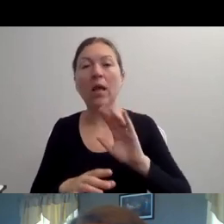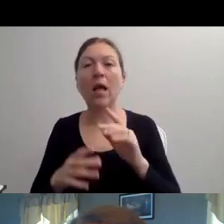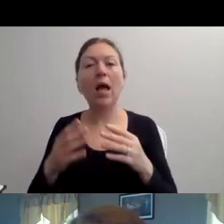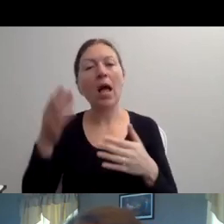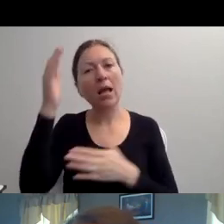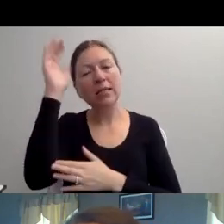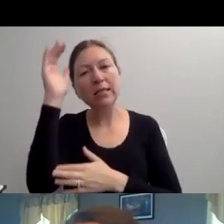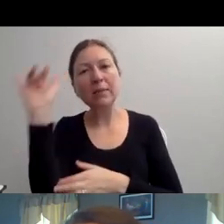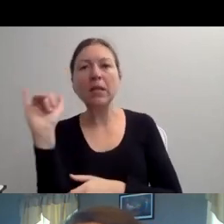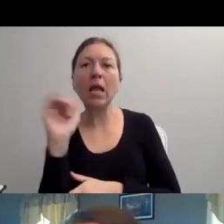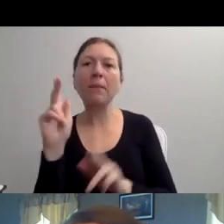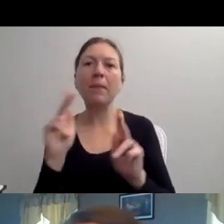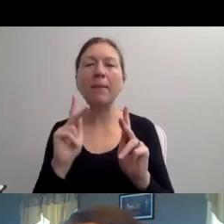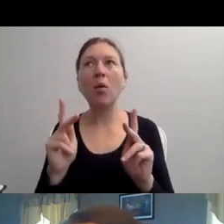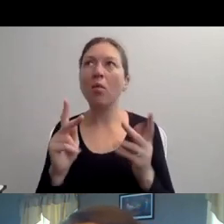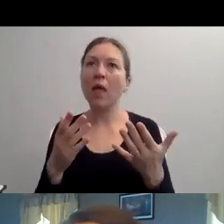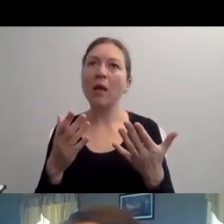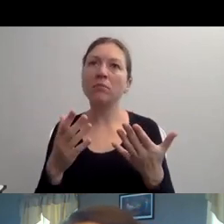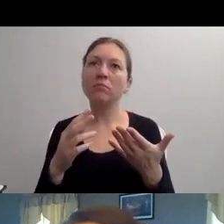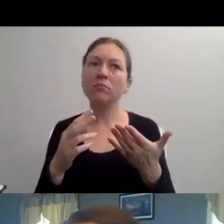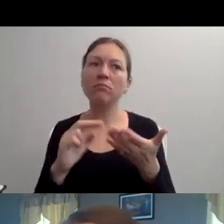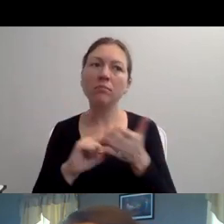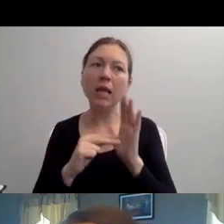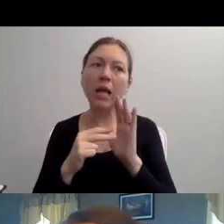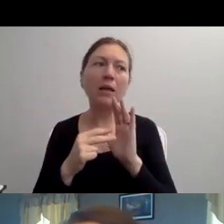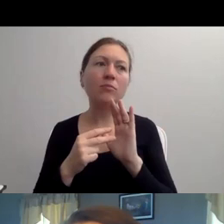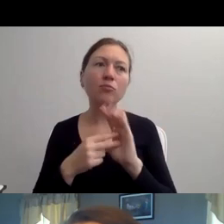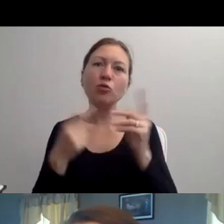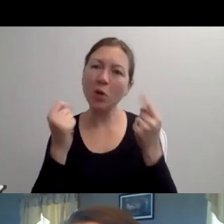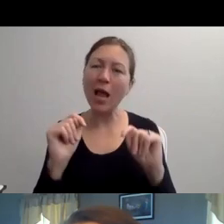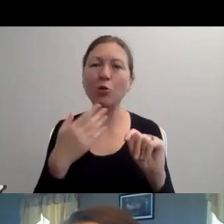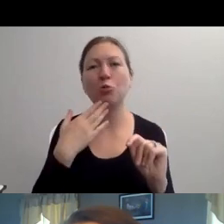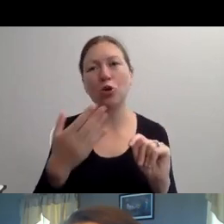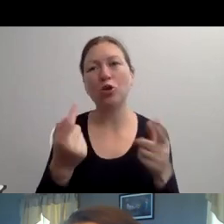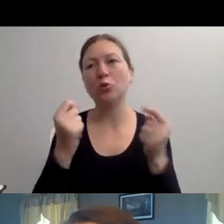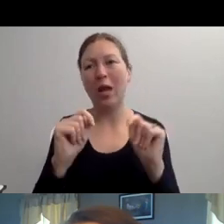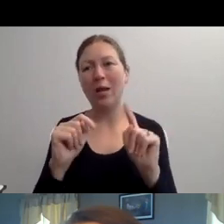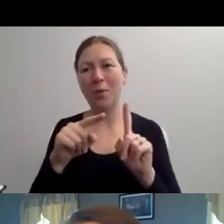AND, MORE IMPORTANTLY, WHY IT MAKES YOU -- WHAT YOU JUST SAID TO ME, WHY THAT MAKES ME FEEL